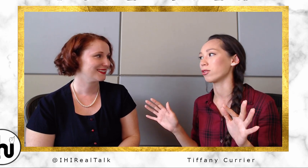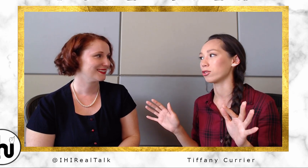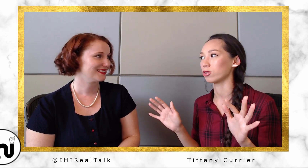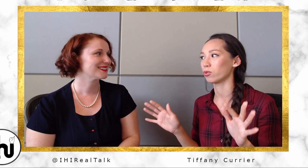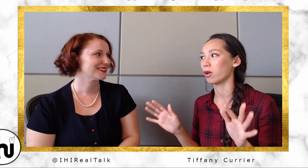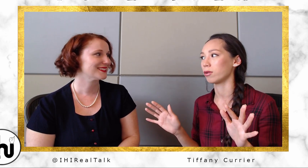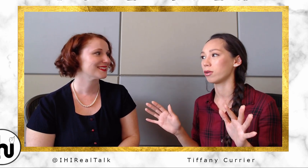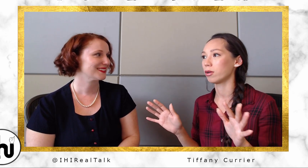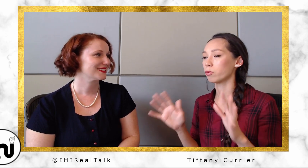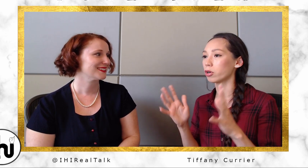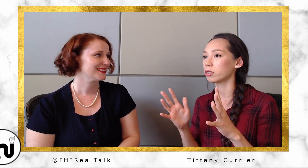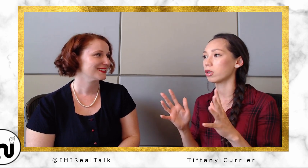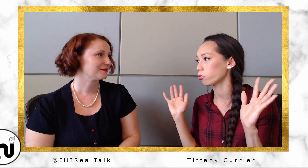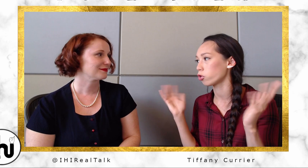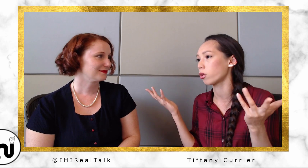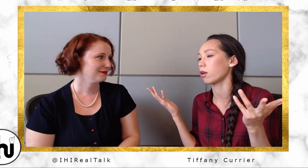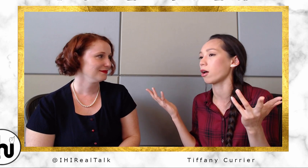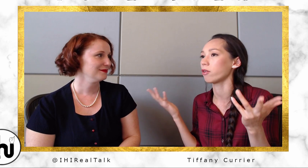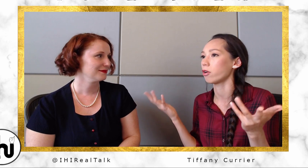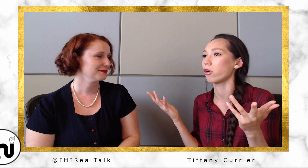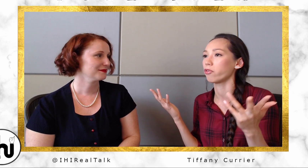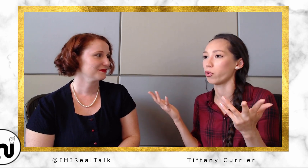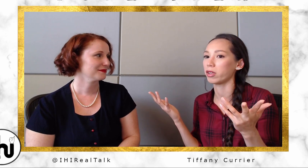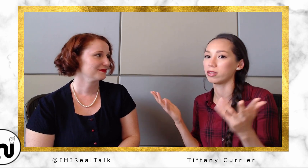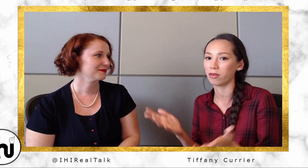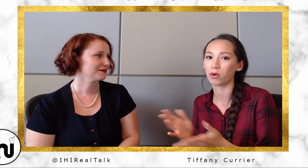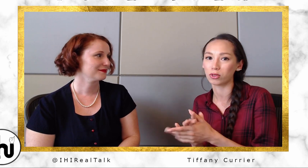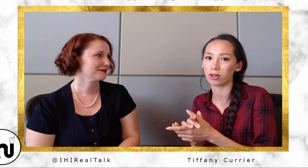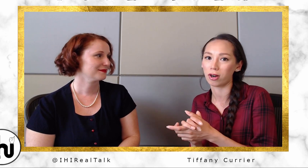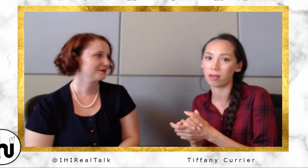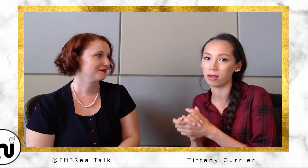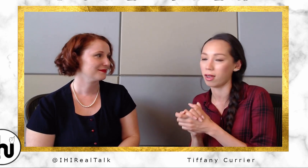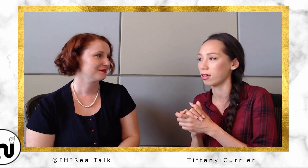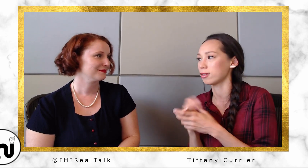just one person. You cannot avoid the Deaf culture, and the ASL